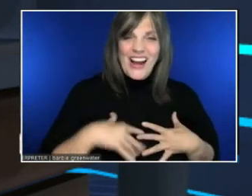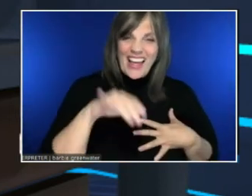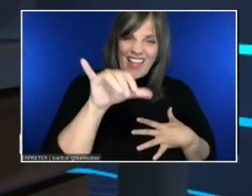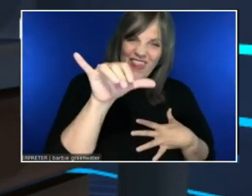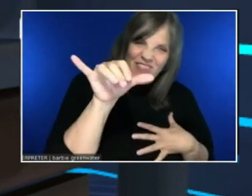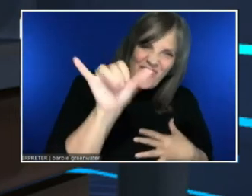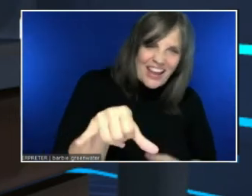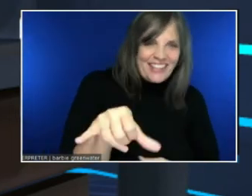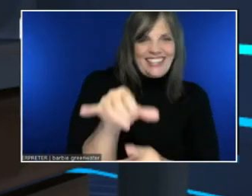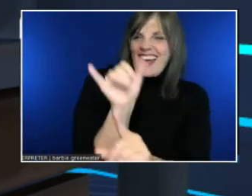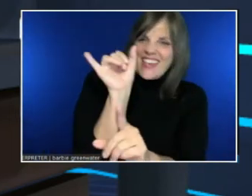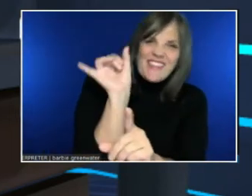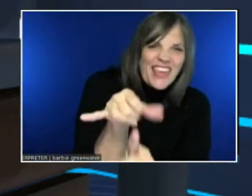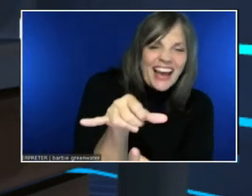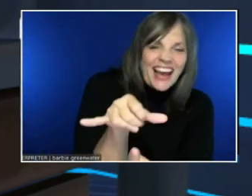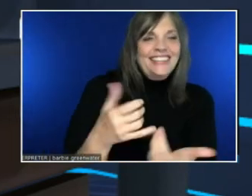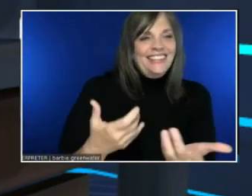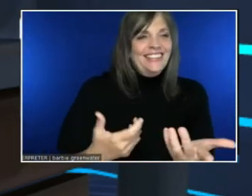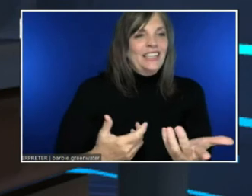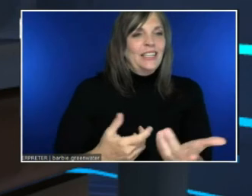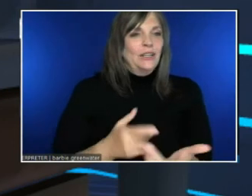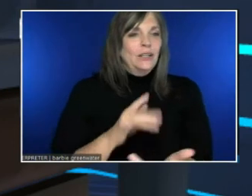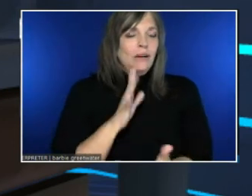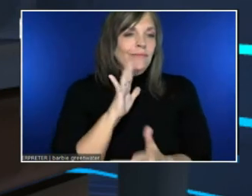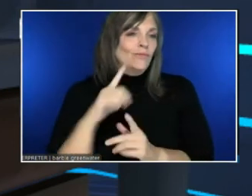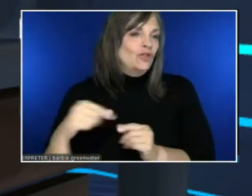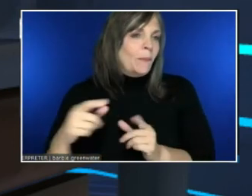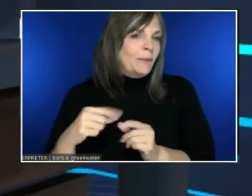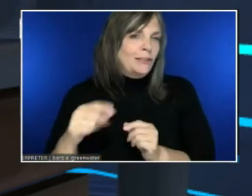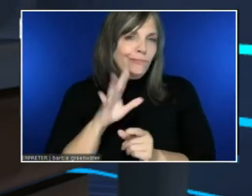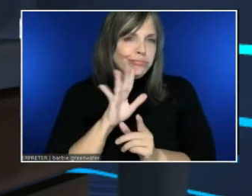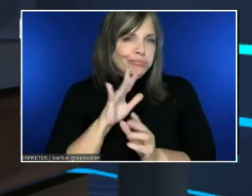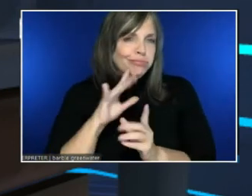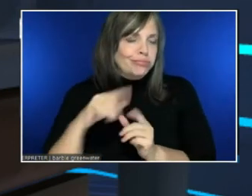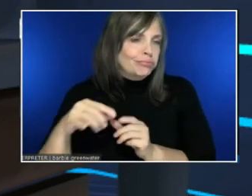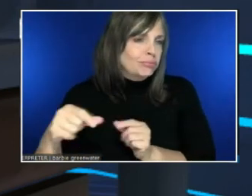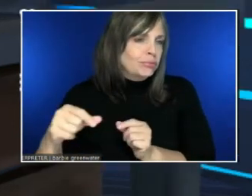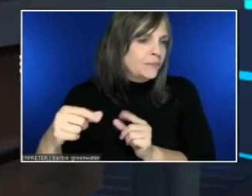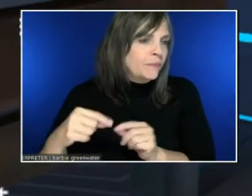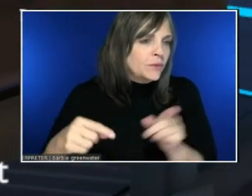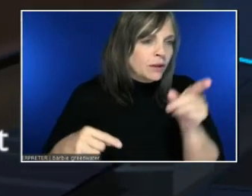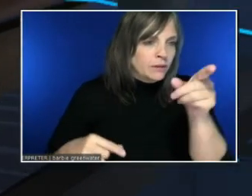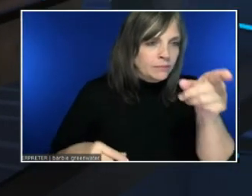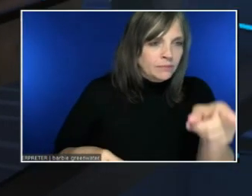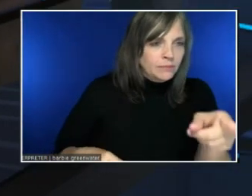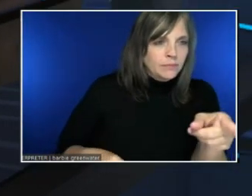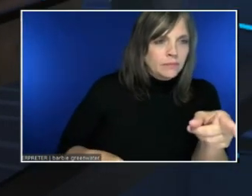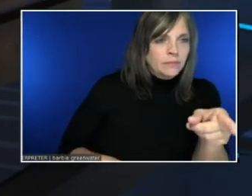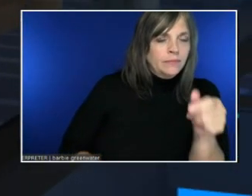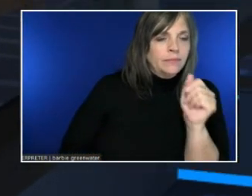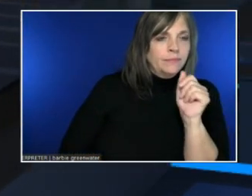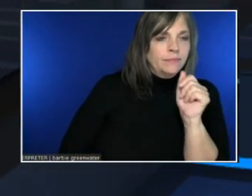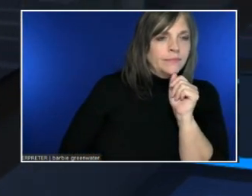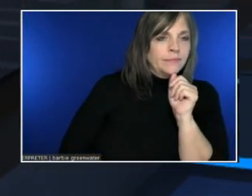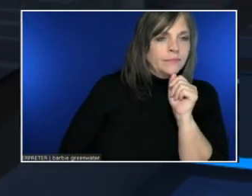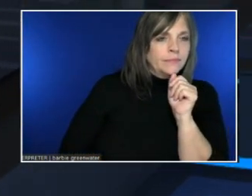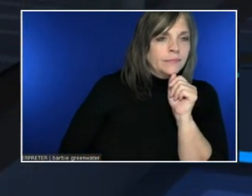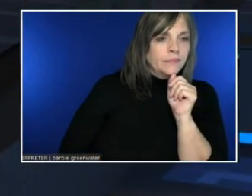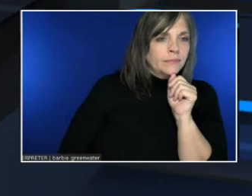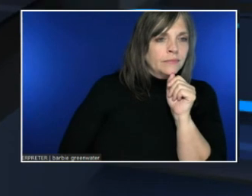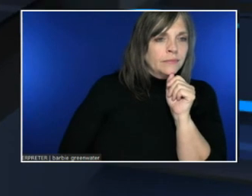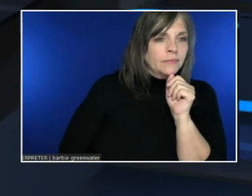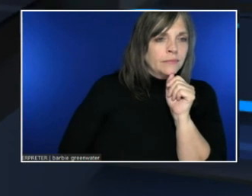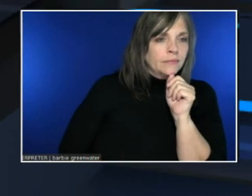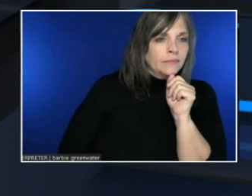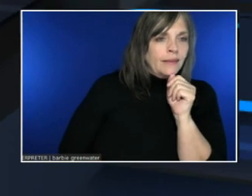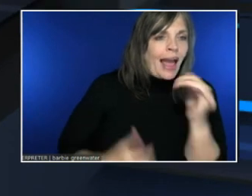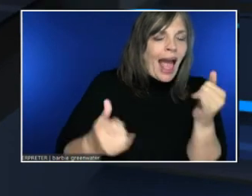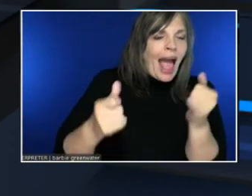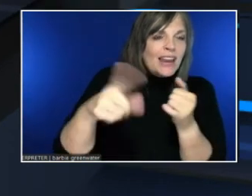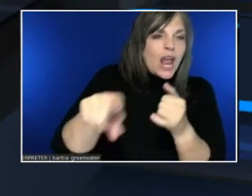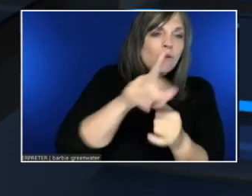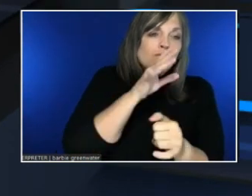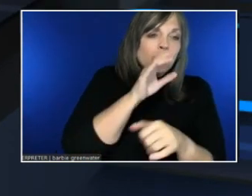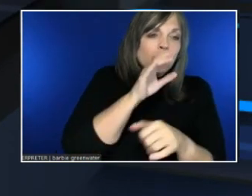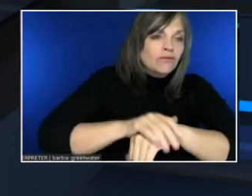And now you speak English to me, but it has been translated into Japanese.